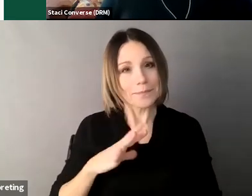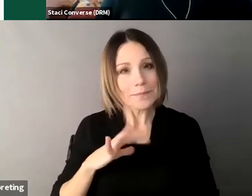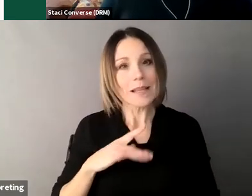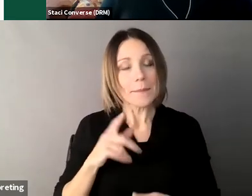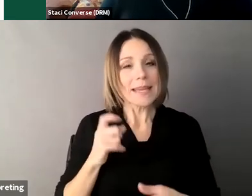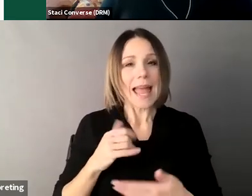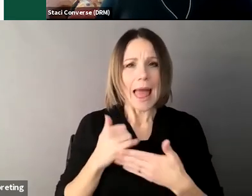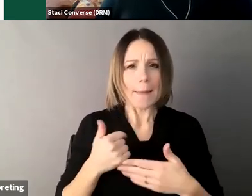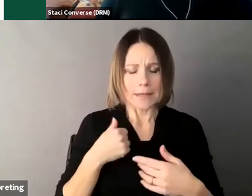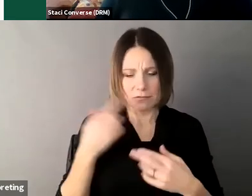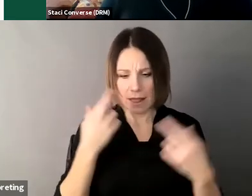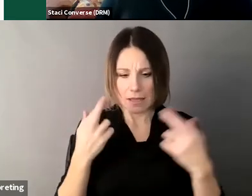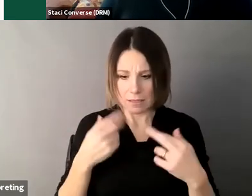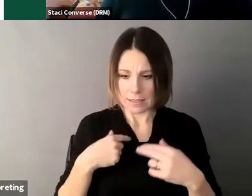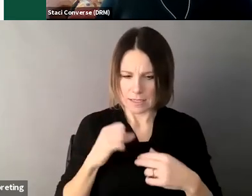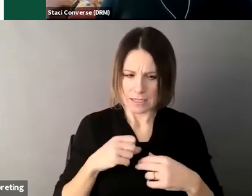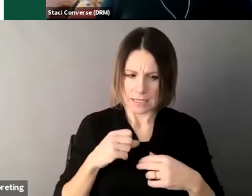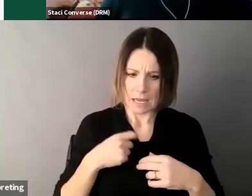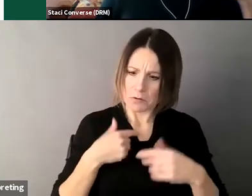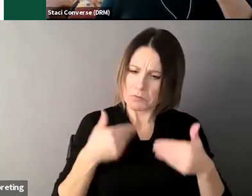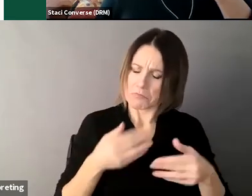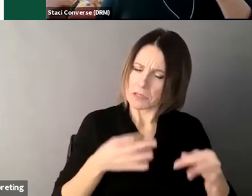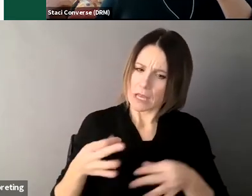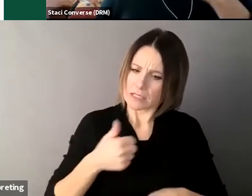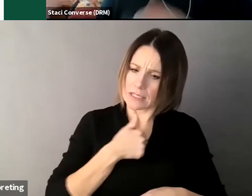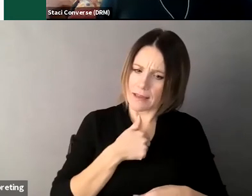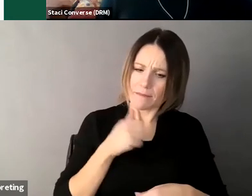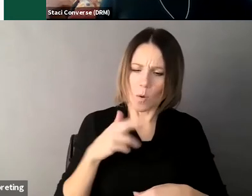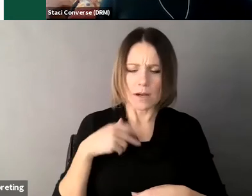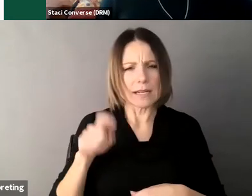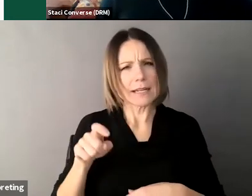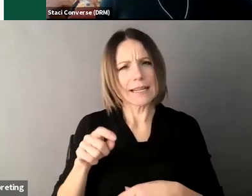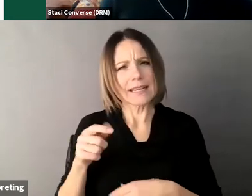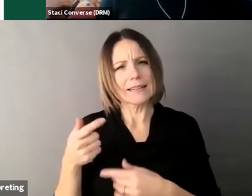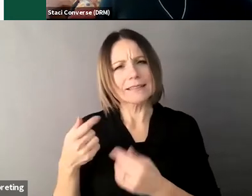whether the person needs some kind of support and identifies the support the person needs